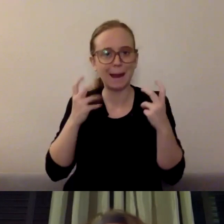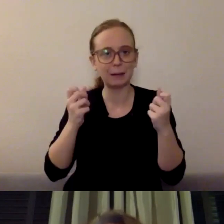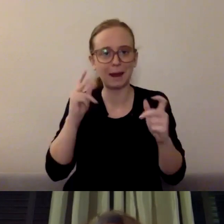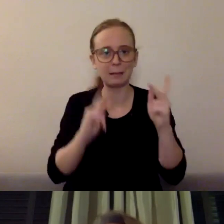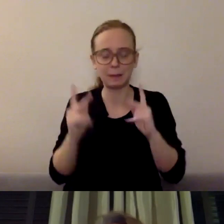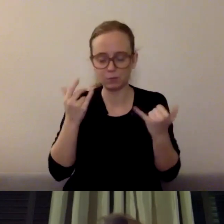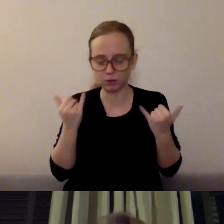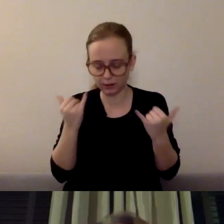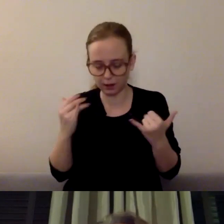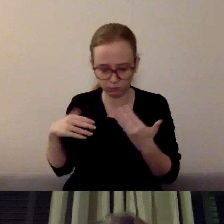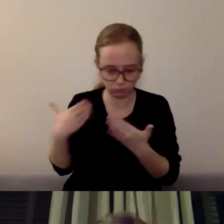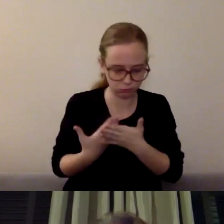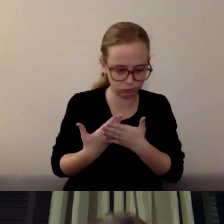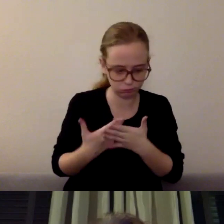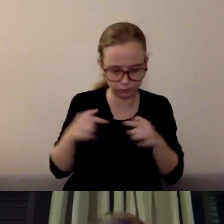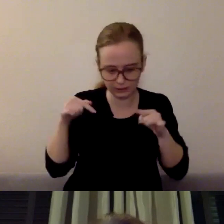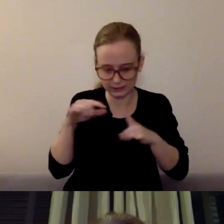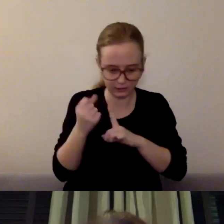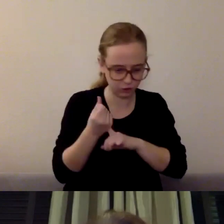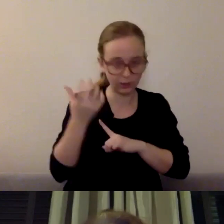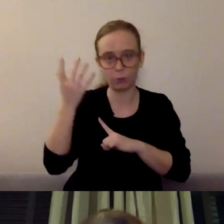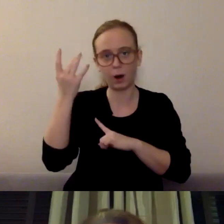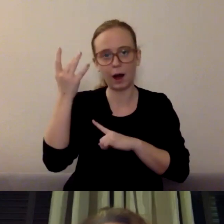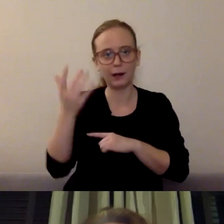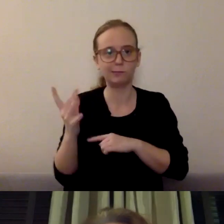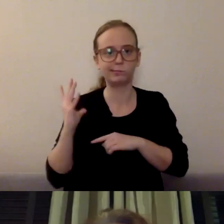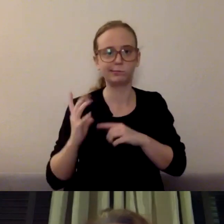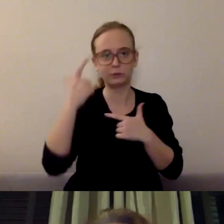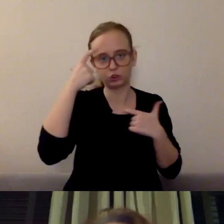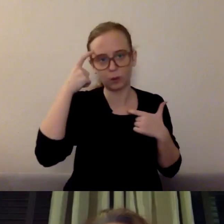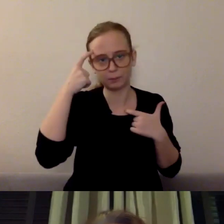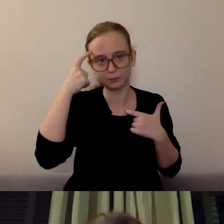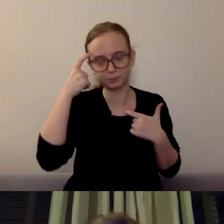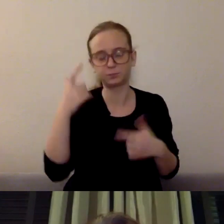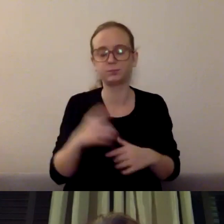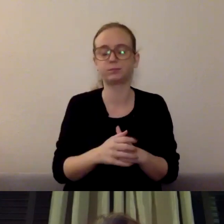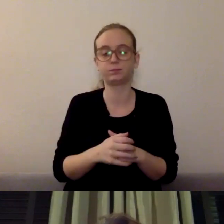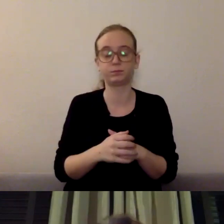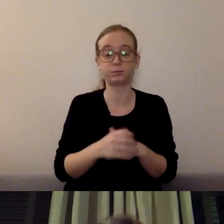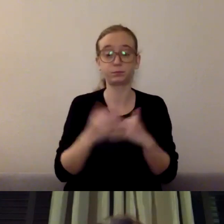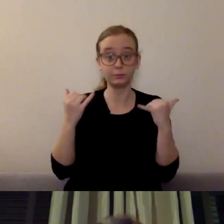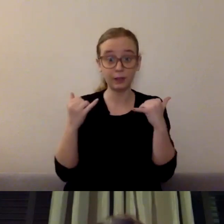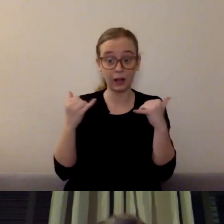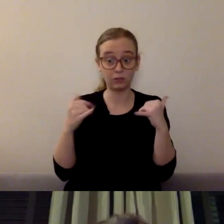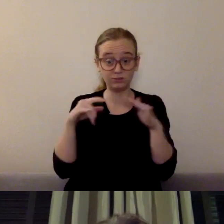And what we're finding is that this pandemic, this time in our lives, COVID-19 is creating...